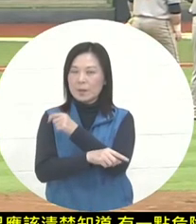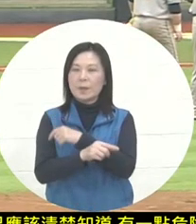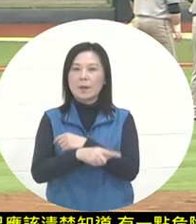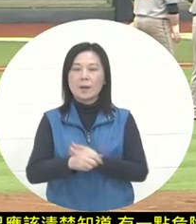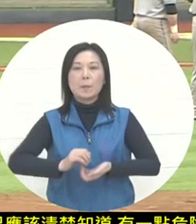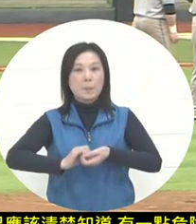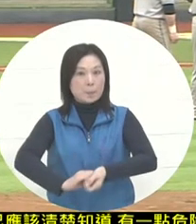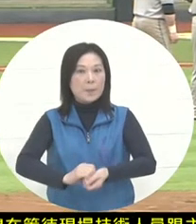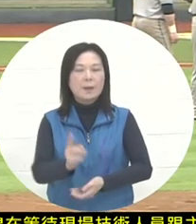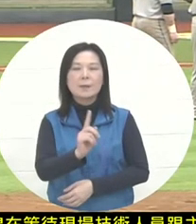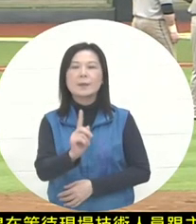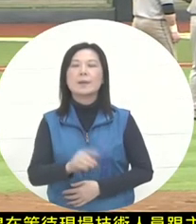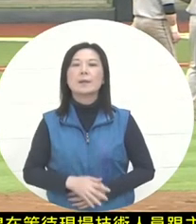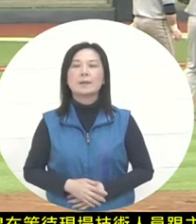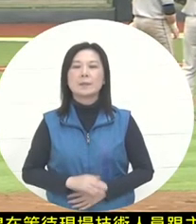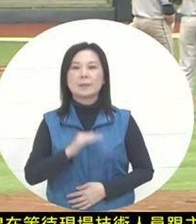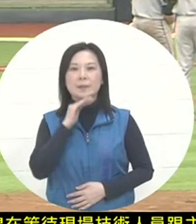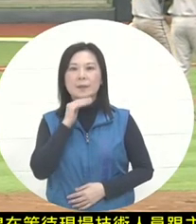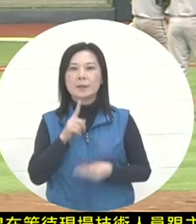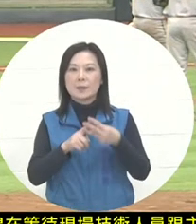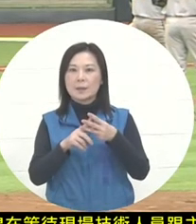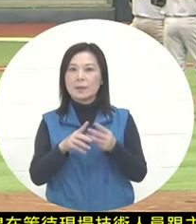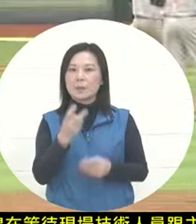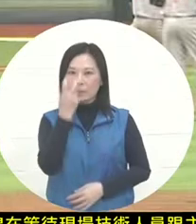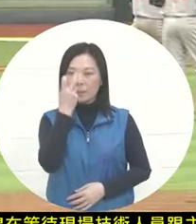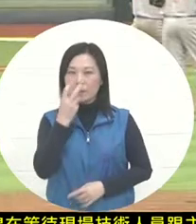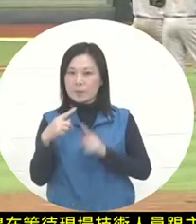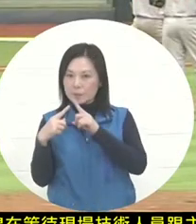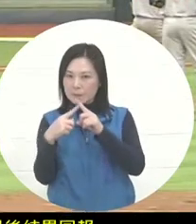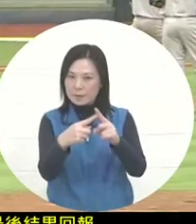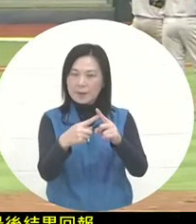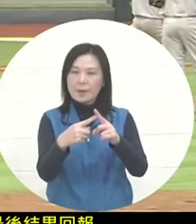He should wait for Mr. Zhushan to come out. The final result will be announced.